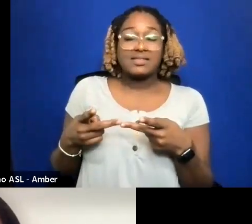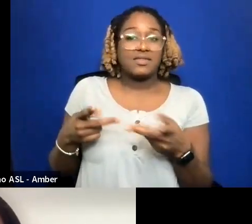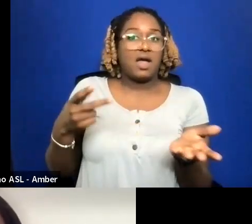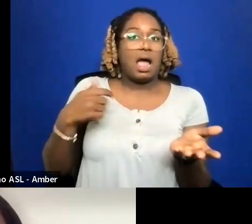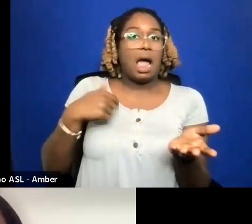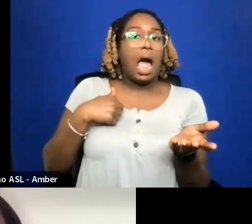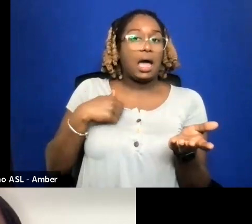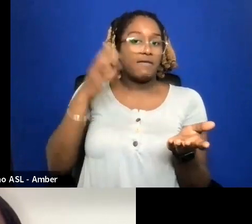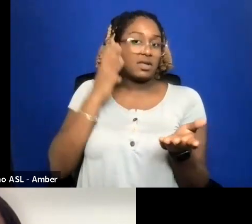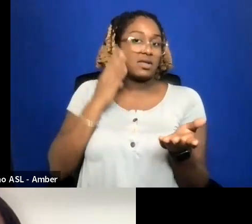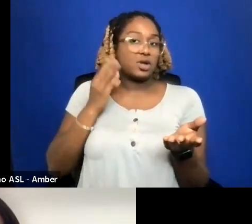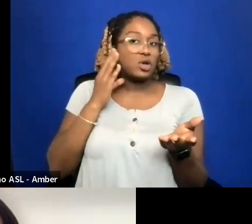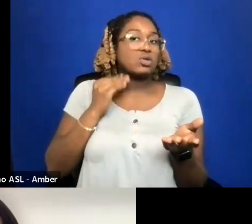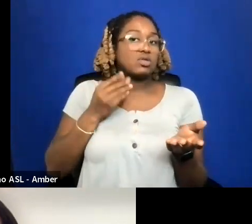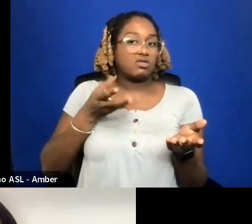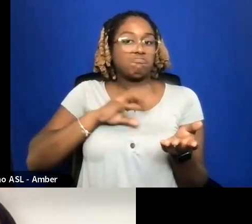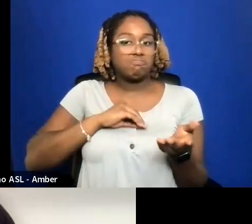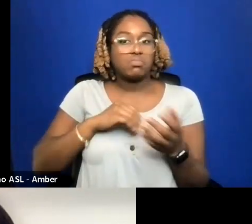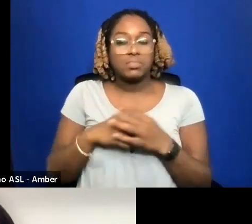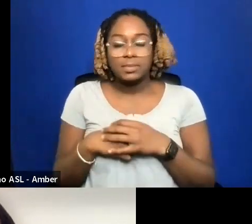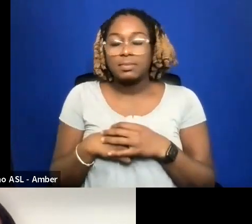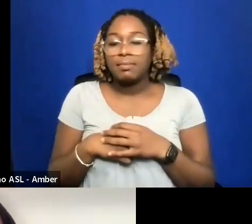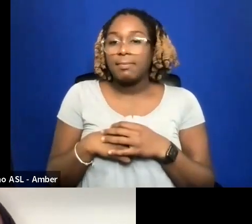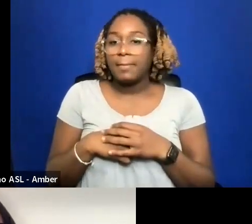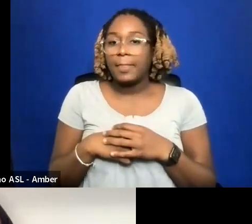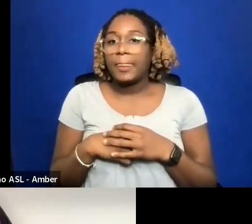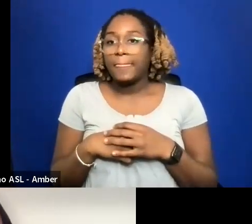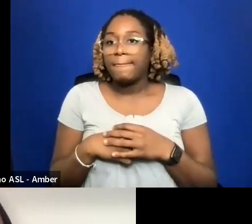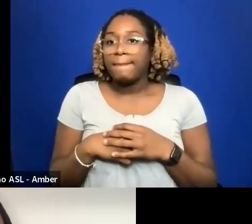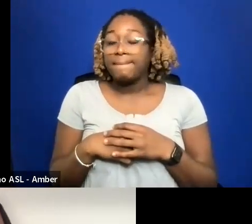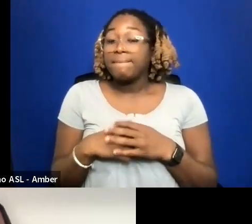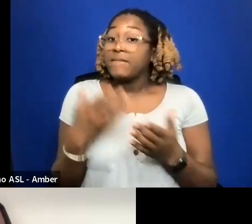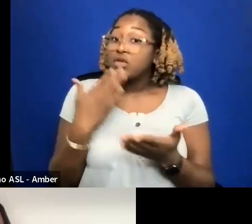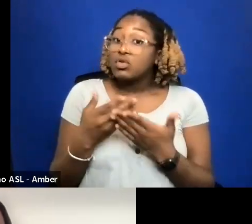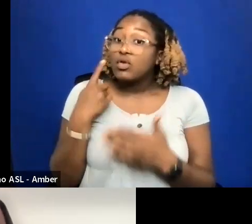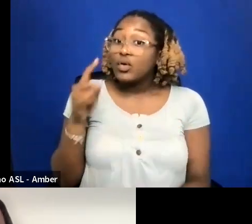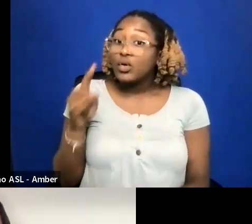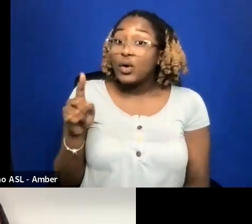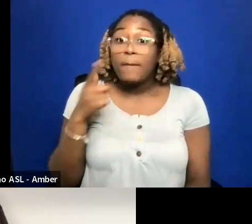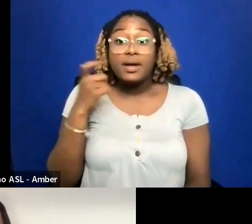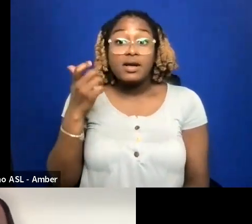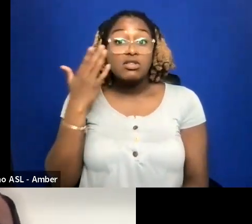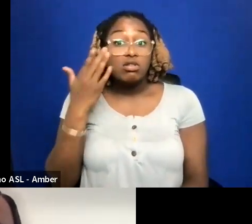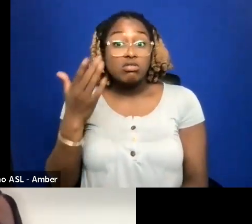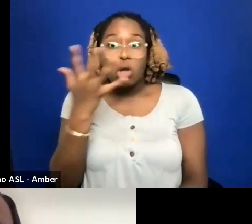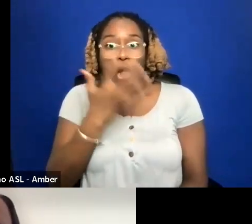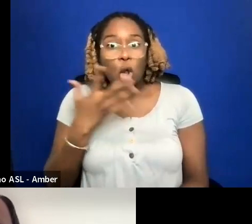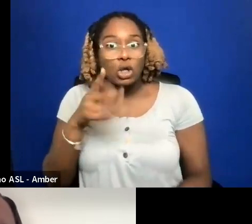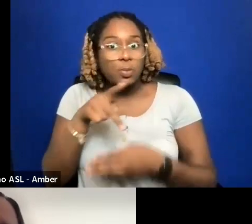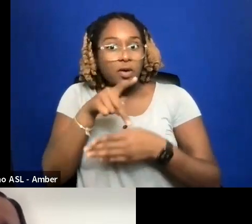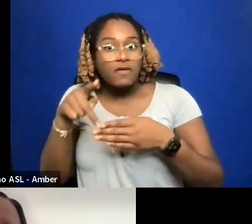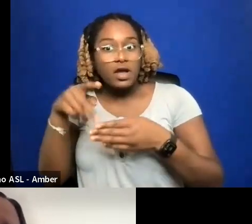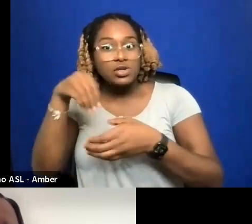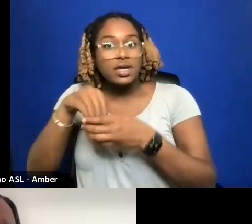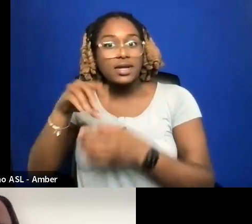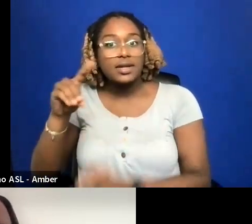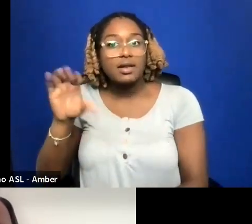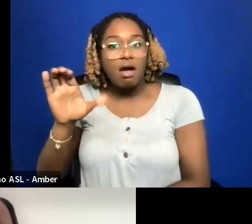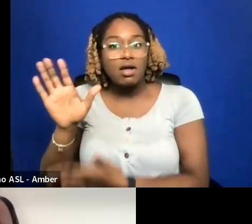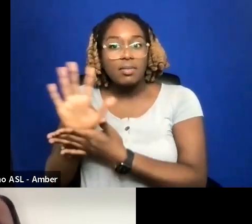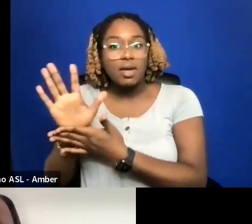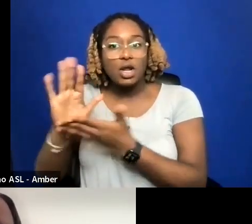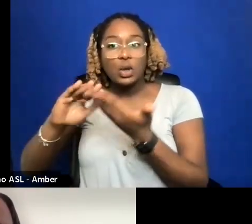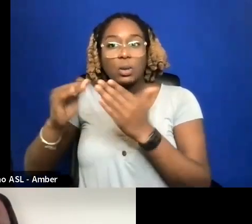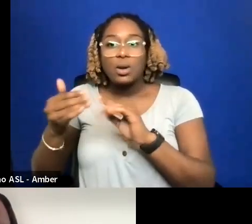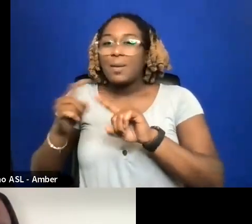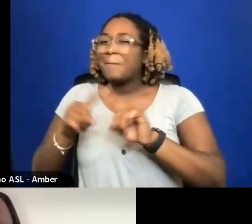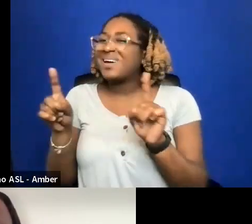IN A WAY IT'S GOOD FOR YOU BECAUSE IT LOOKS PROFESSIONAL IN THE DOCUMENTARY COMMUNITY BUT IT DOESN'T